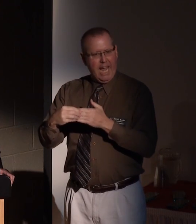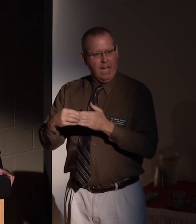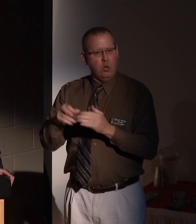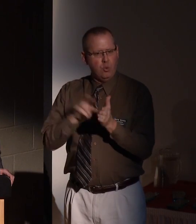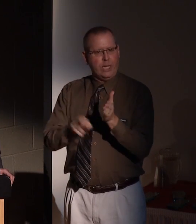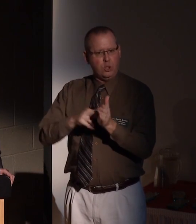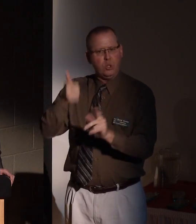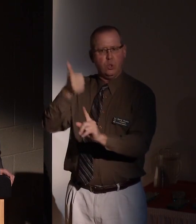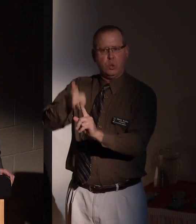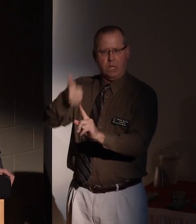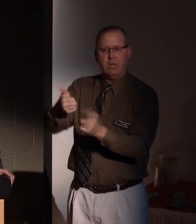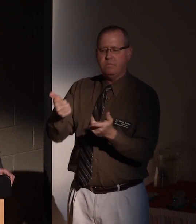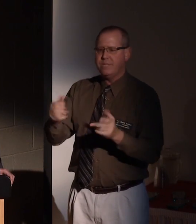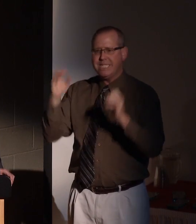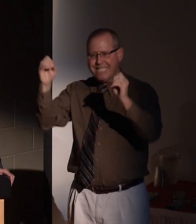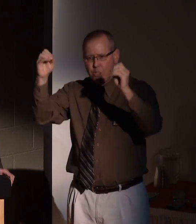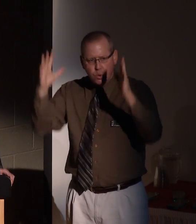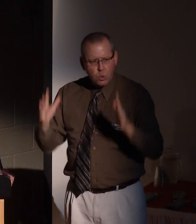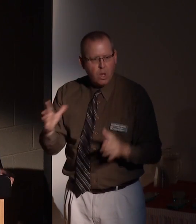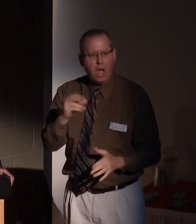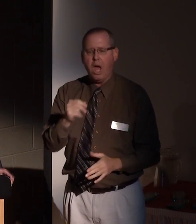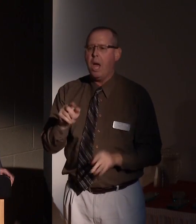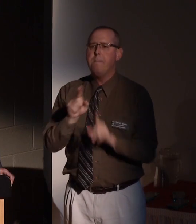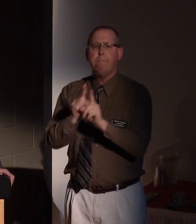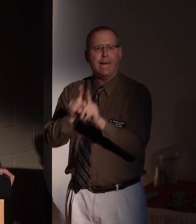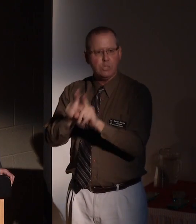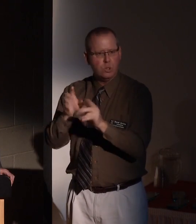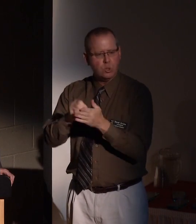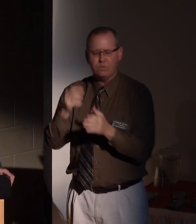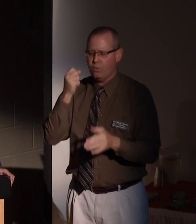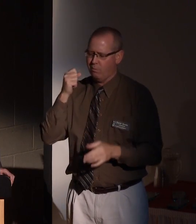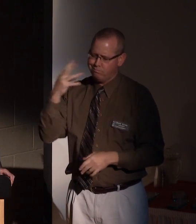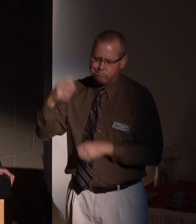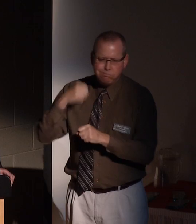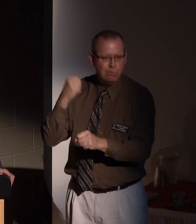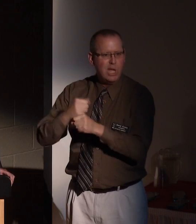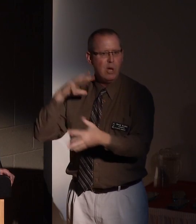researcher, educator, and mentor of students for decades.